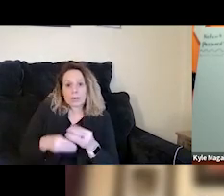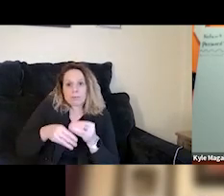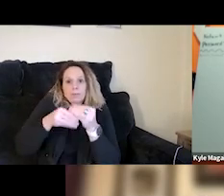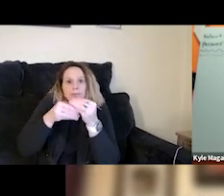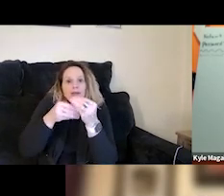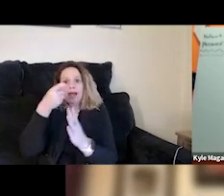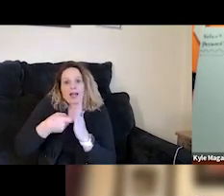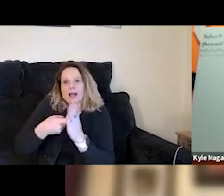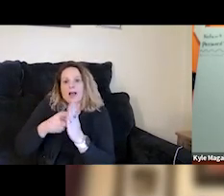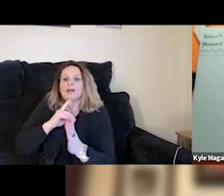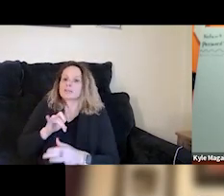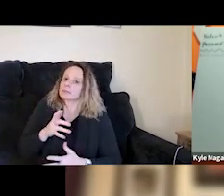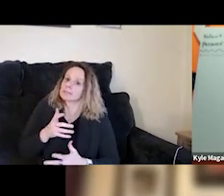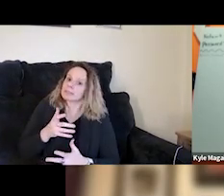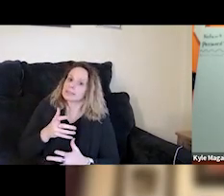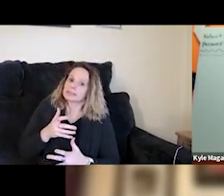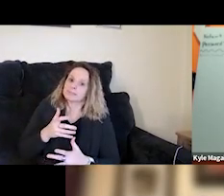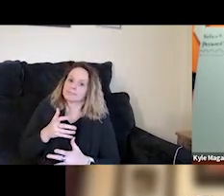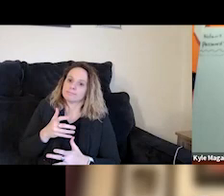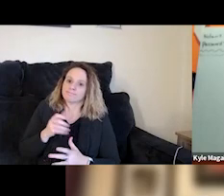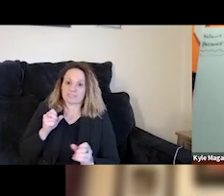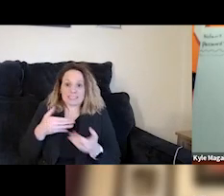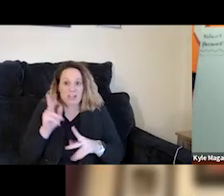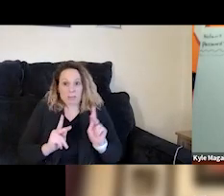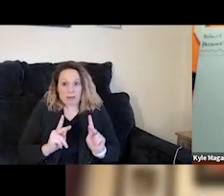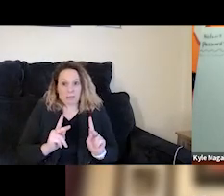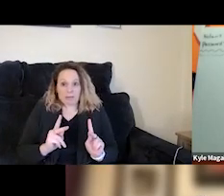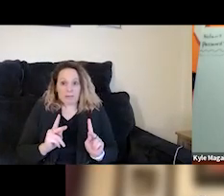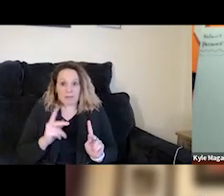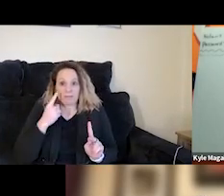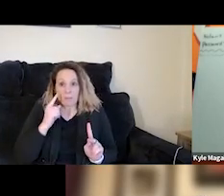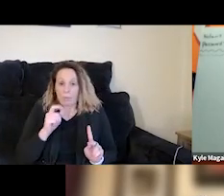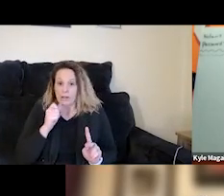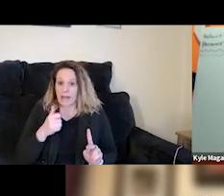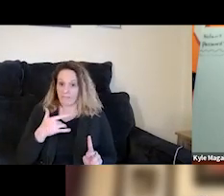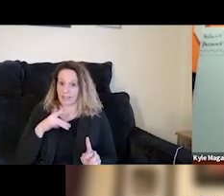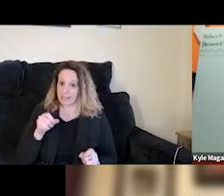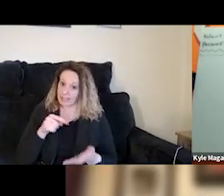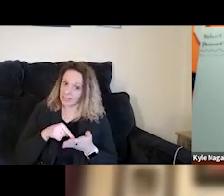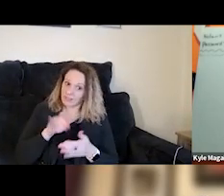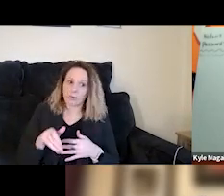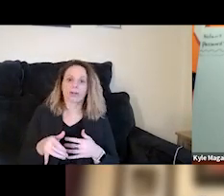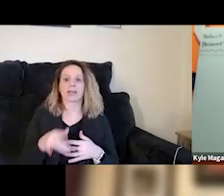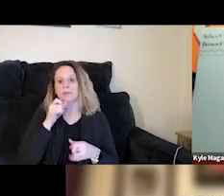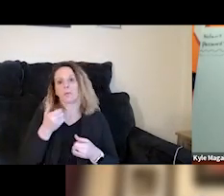that can really intimidate people and we don't want that to be an additional barrier on top of all the other housing barriers